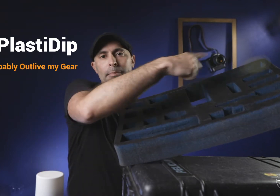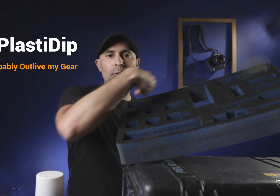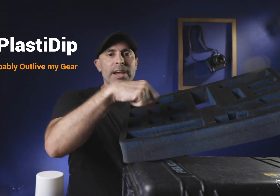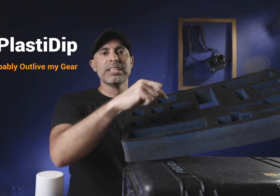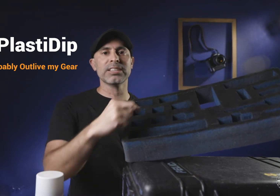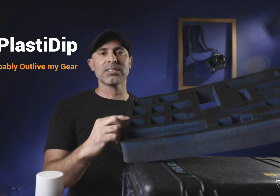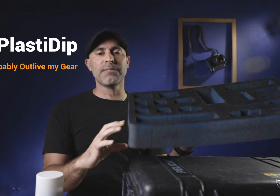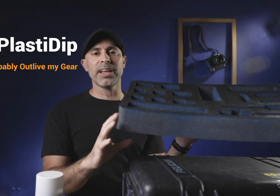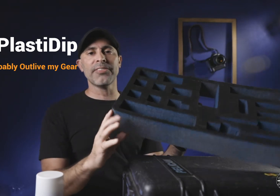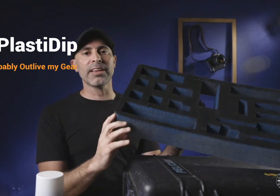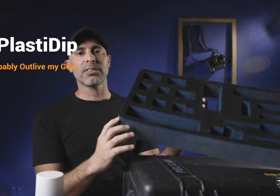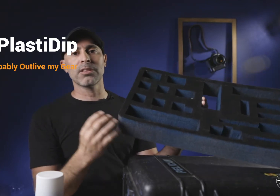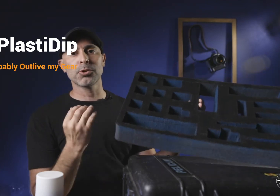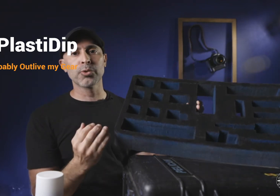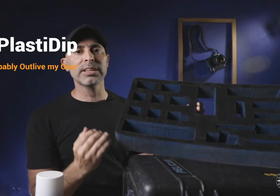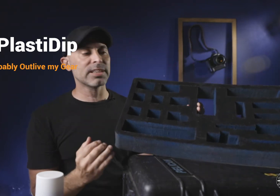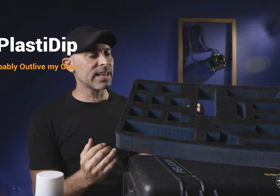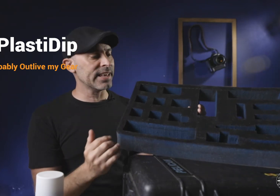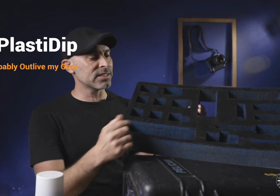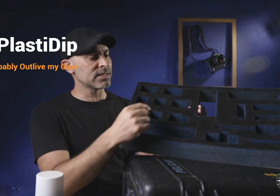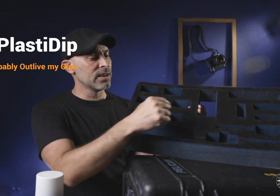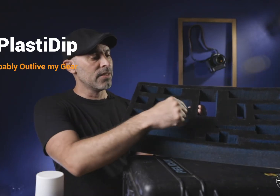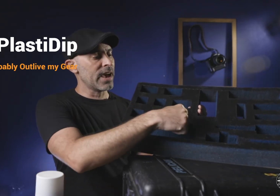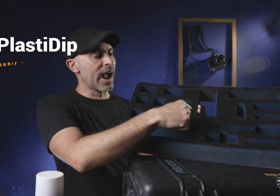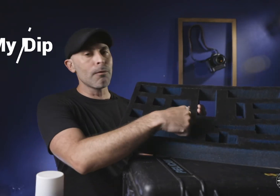i'm arranging this stuff in I think the most realistic thing is that I will